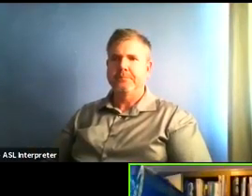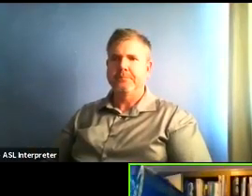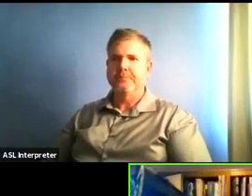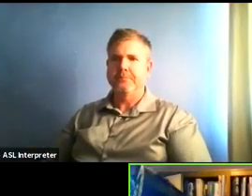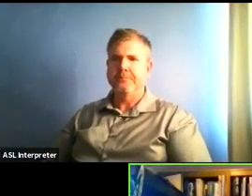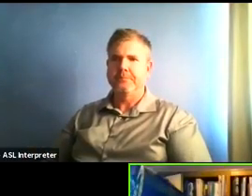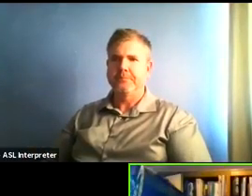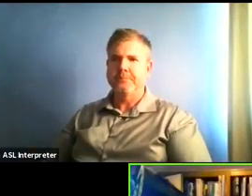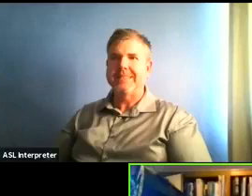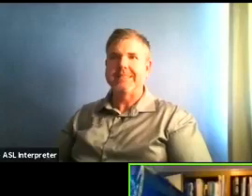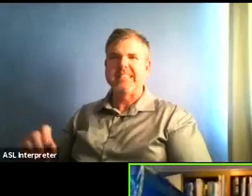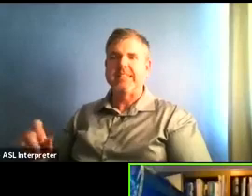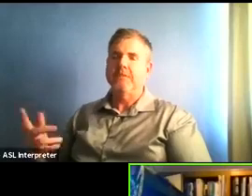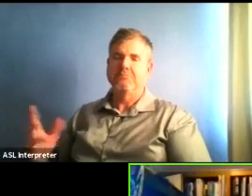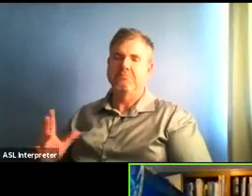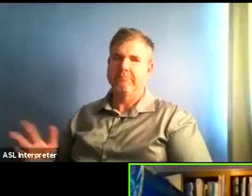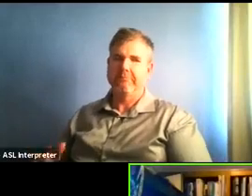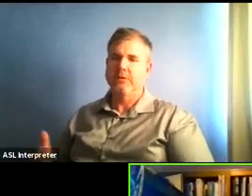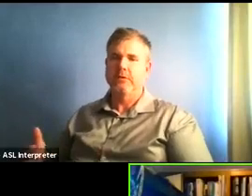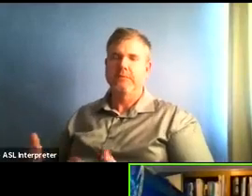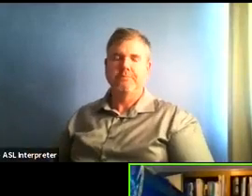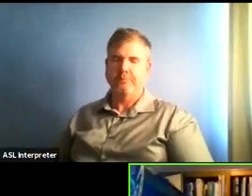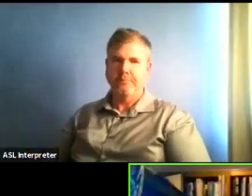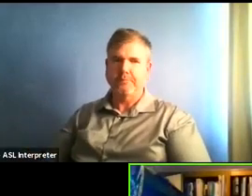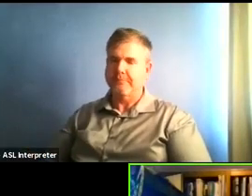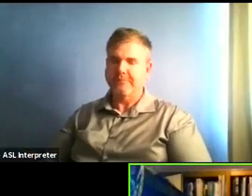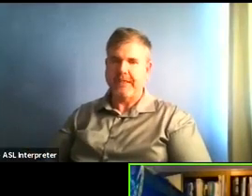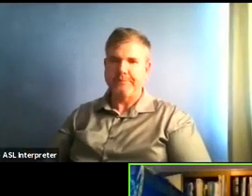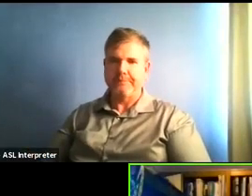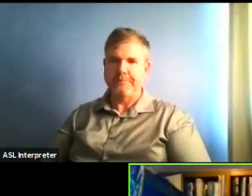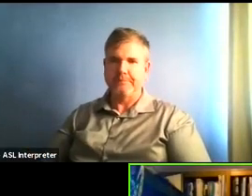Great. And